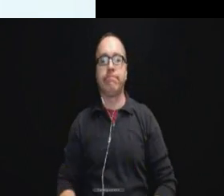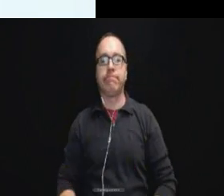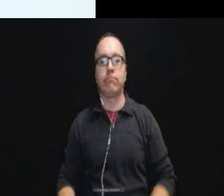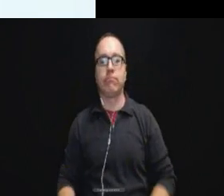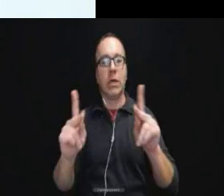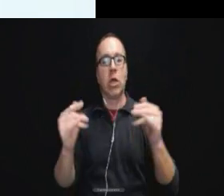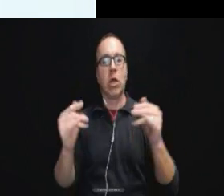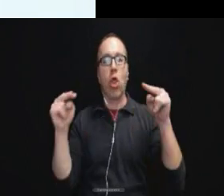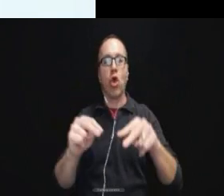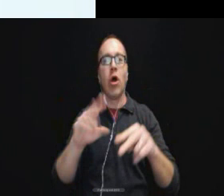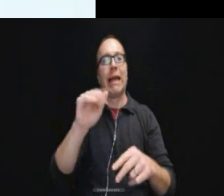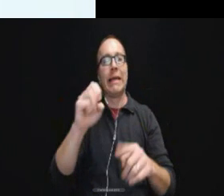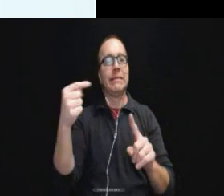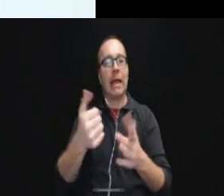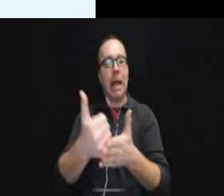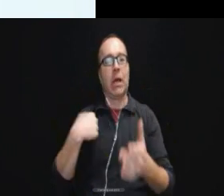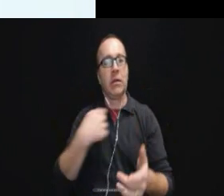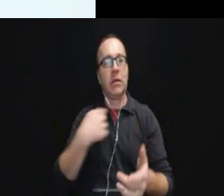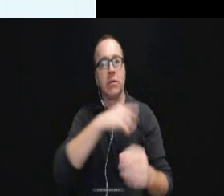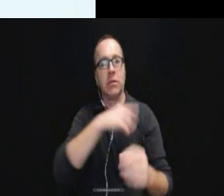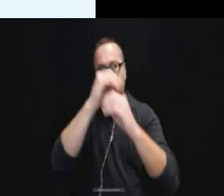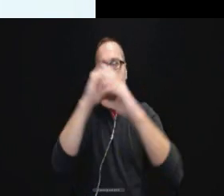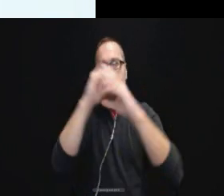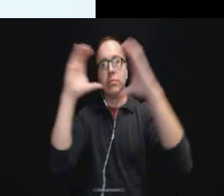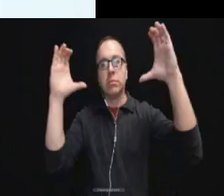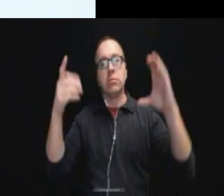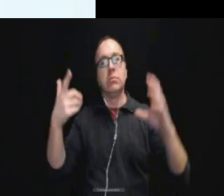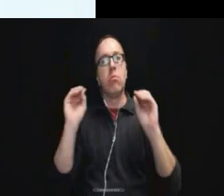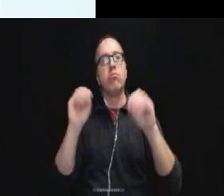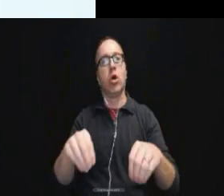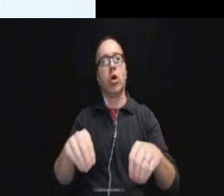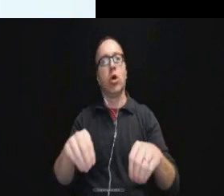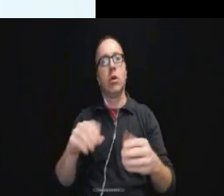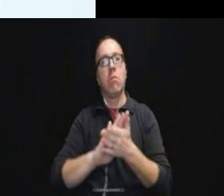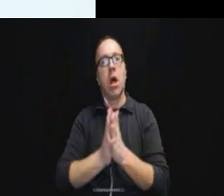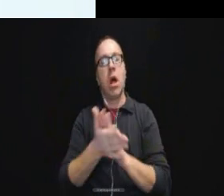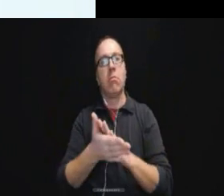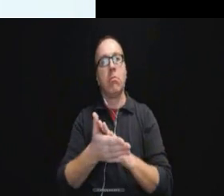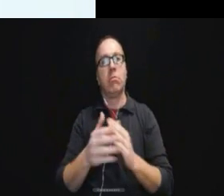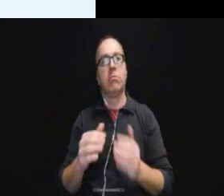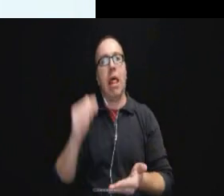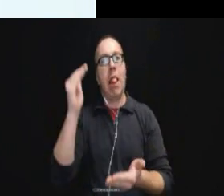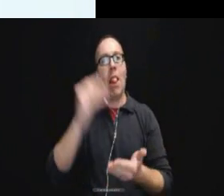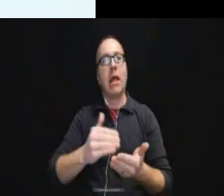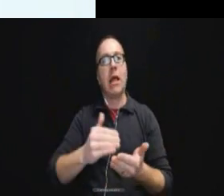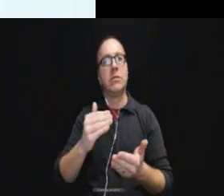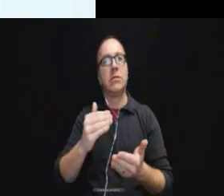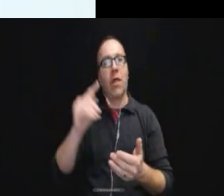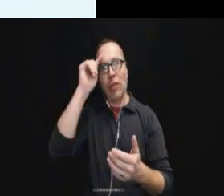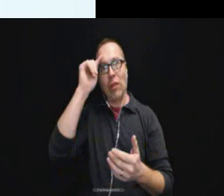Look at a case that helps us make this little less of a hypothetical.